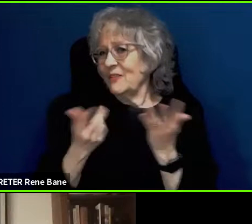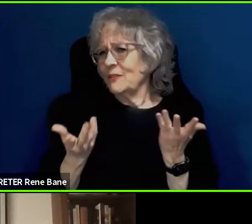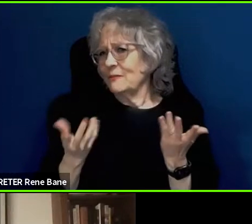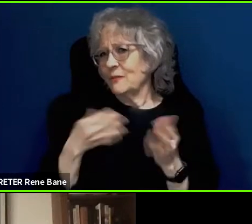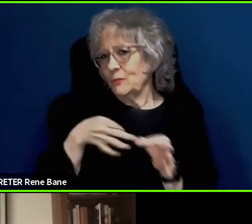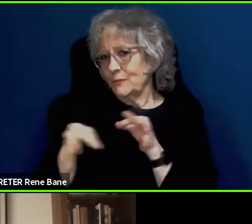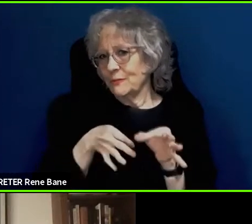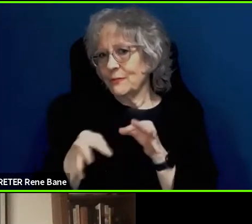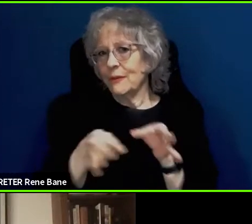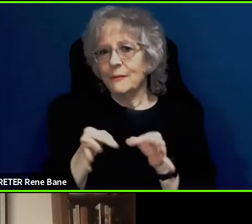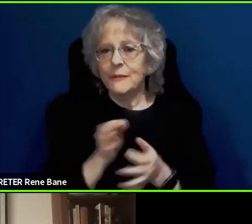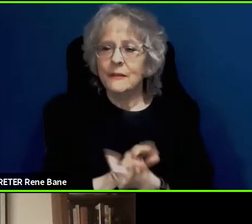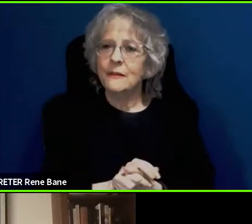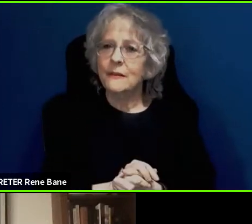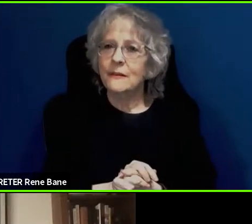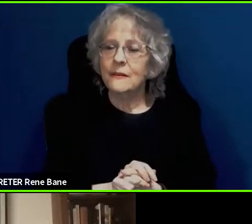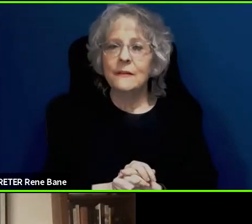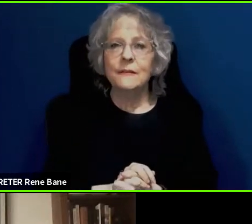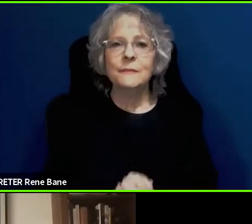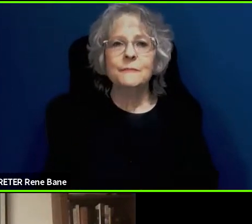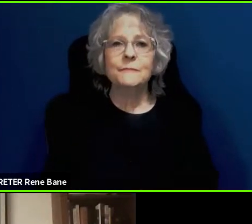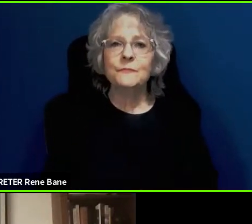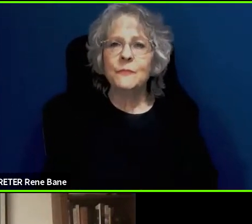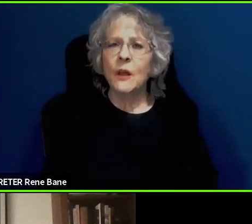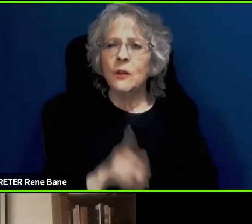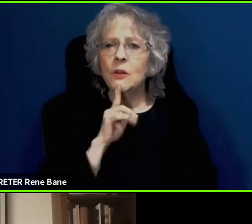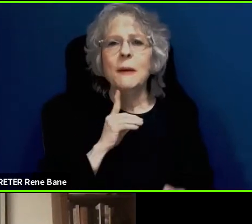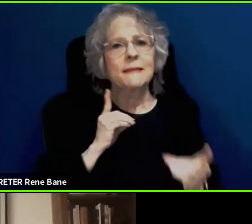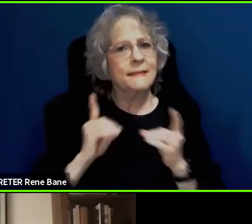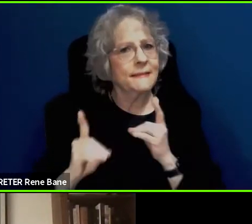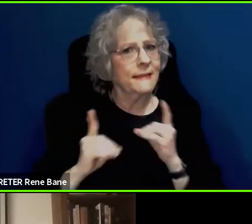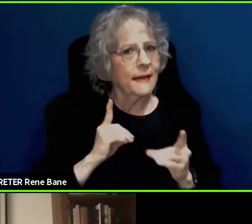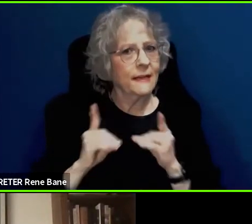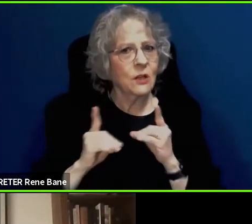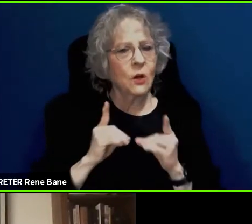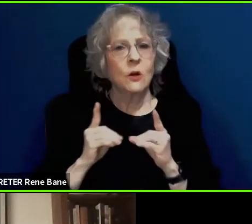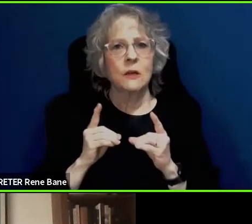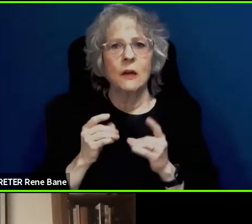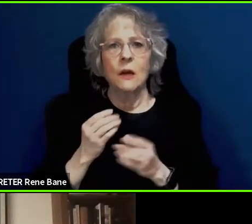you talked about what the dialogue somebody might get from a robot car.